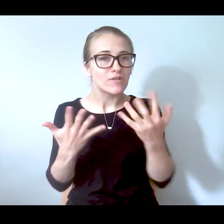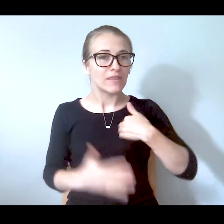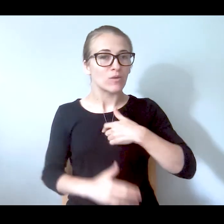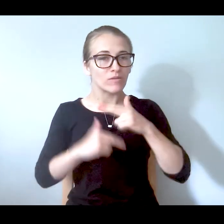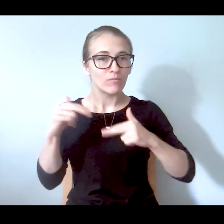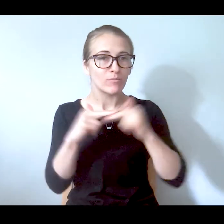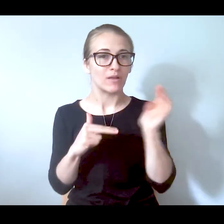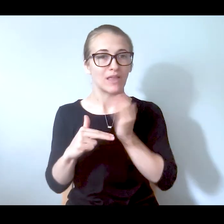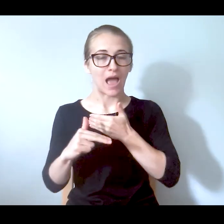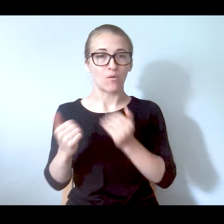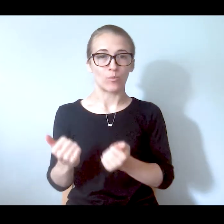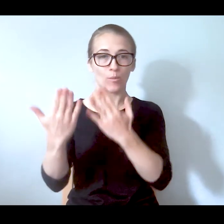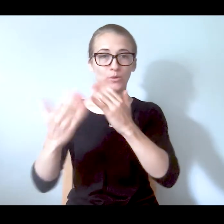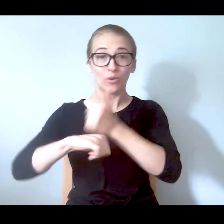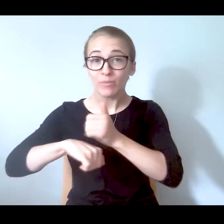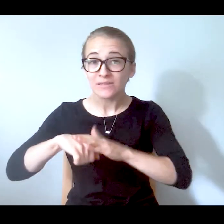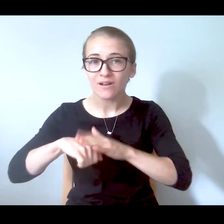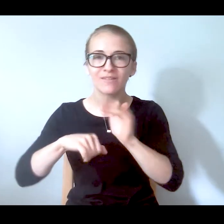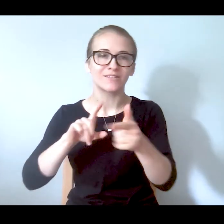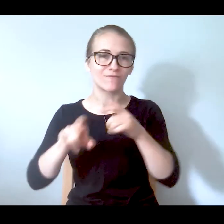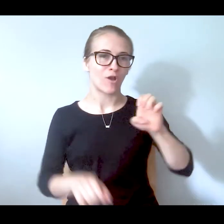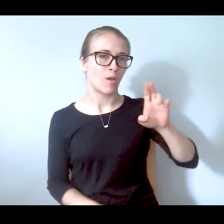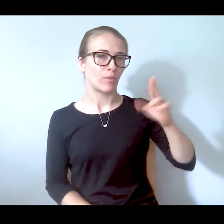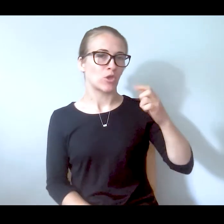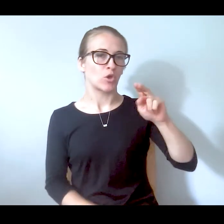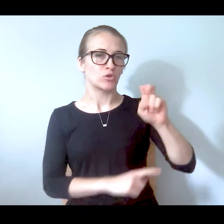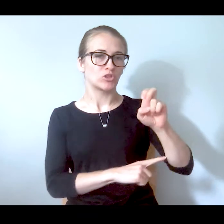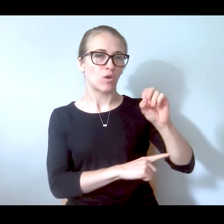from the Eugene, Oregon, model including what